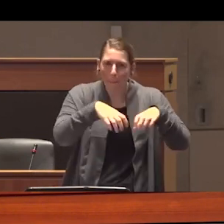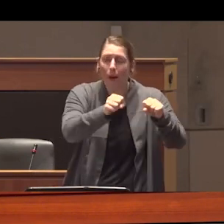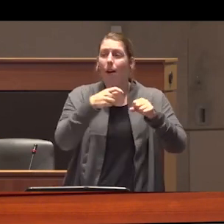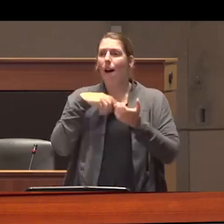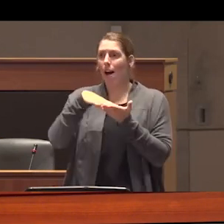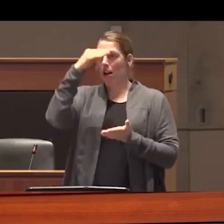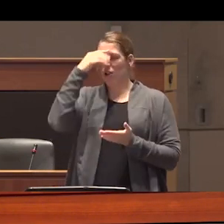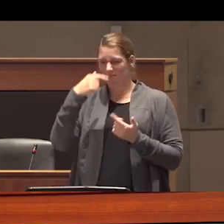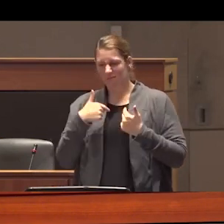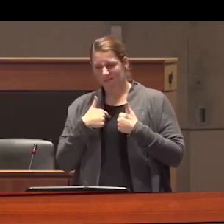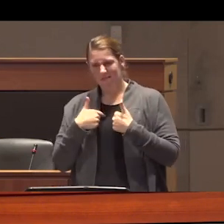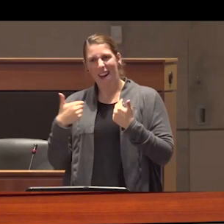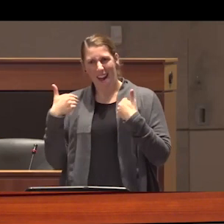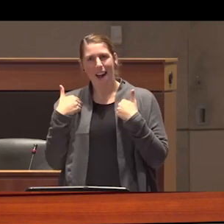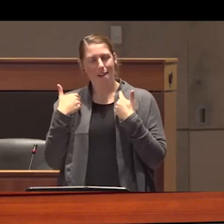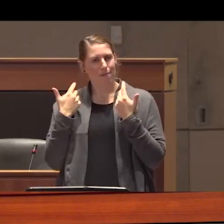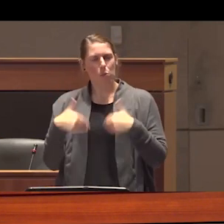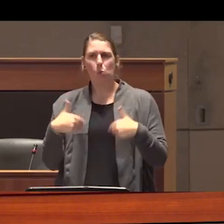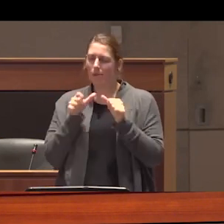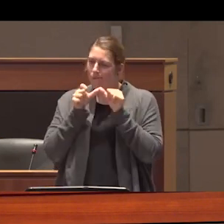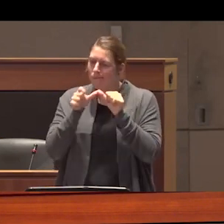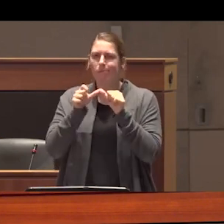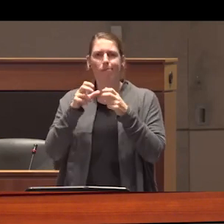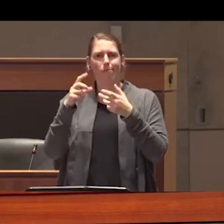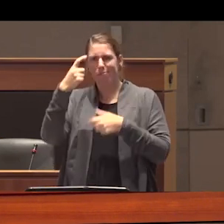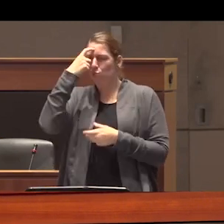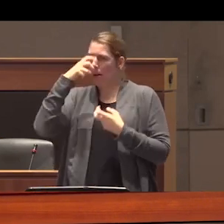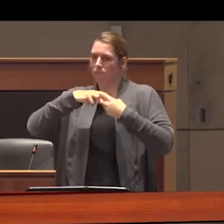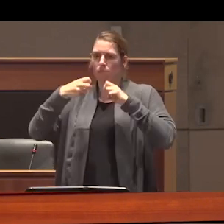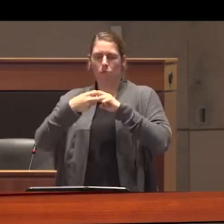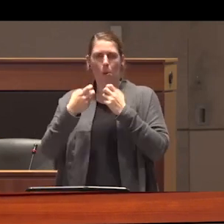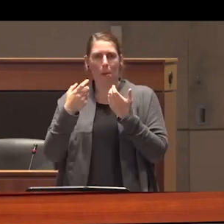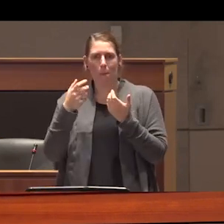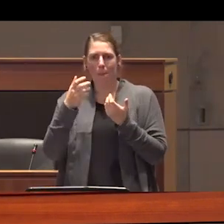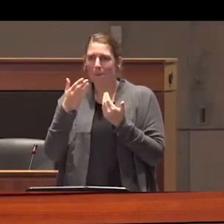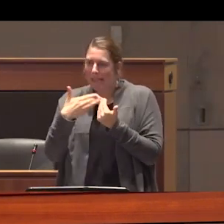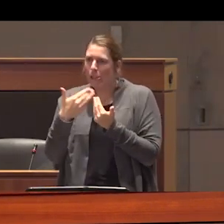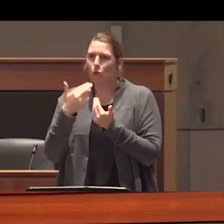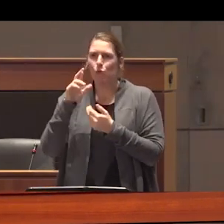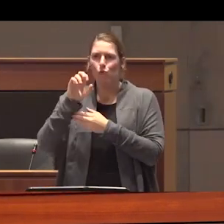had a chronic progressive relapsing brain disease rooted in selfishness and self-center and that the